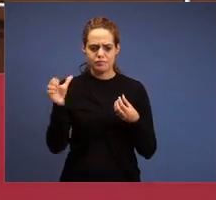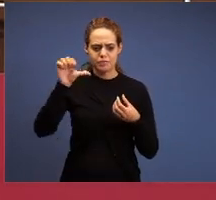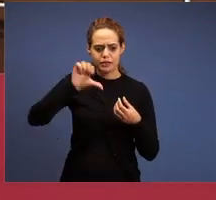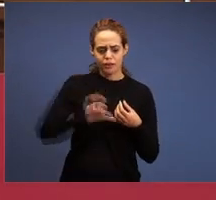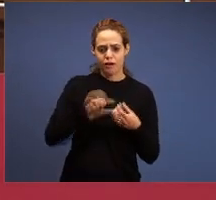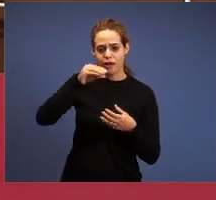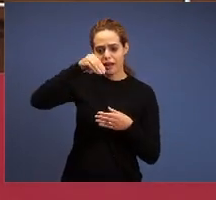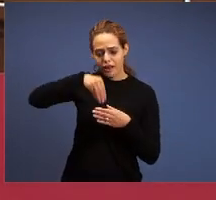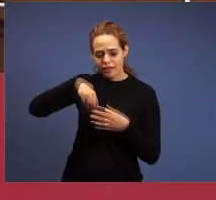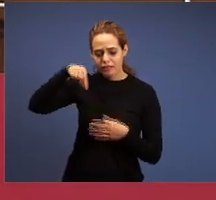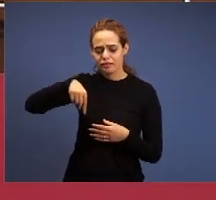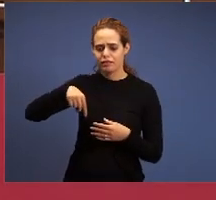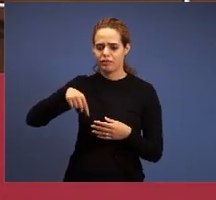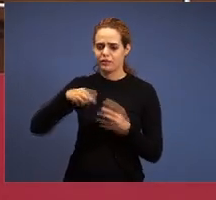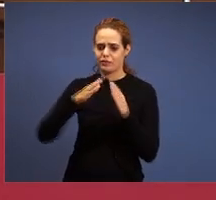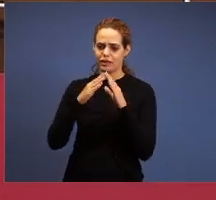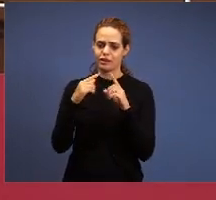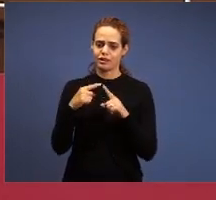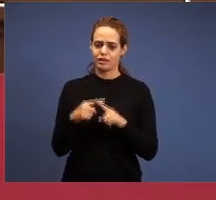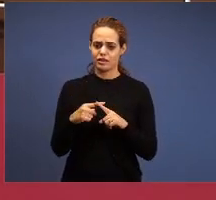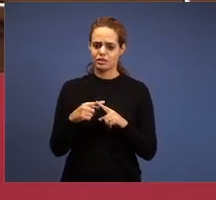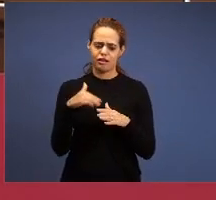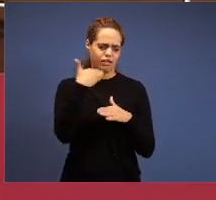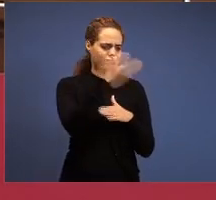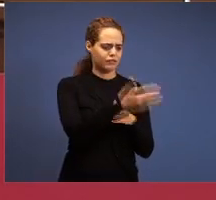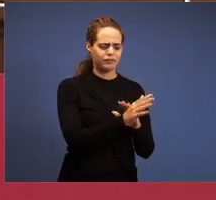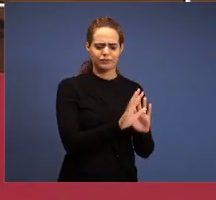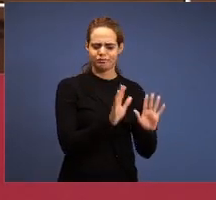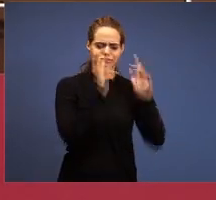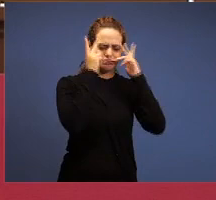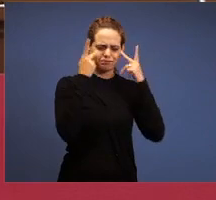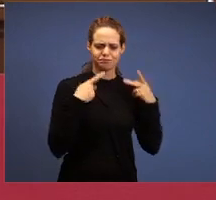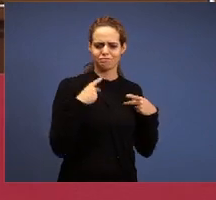man receives the baptism with the Holy Spirit, spiritual gifts, revealed word